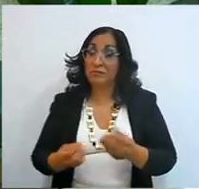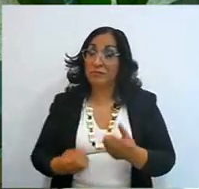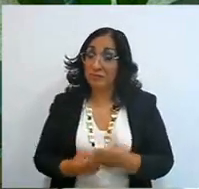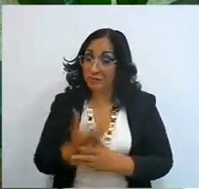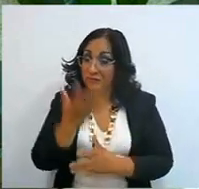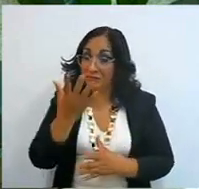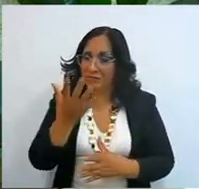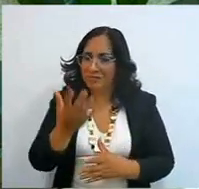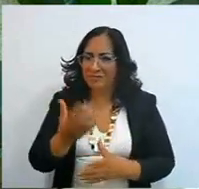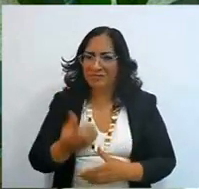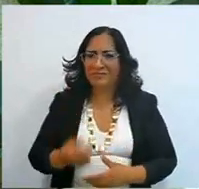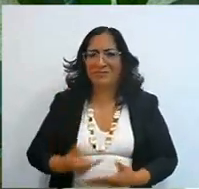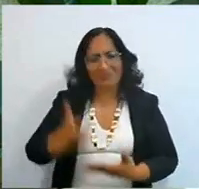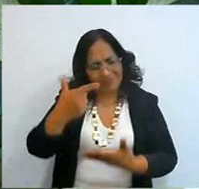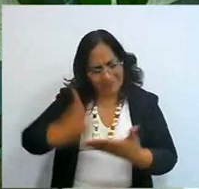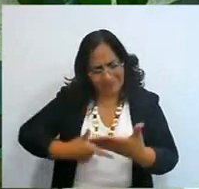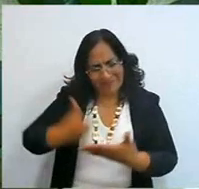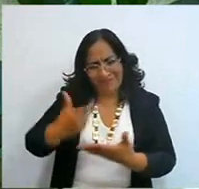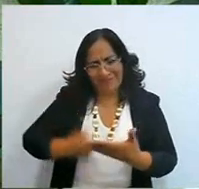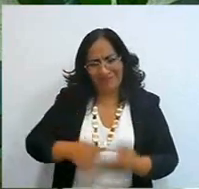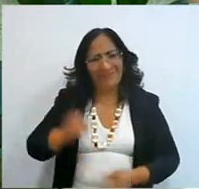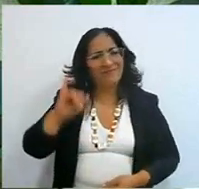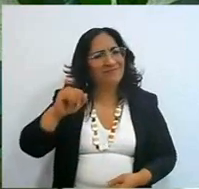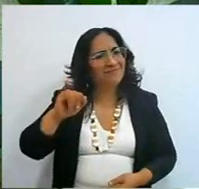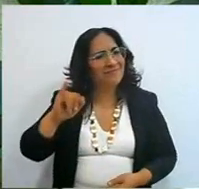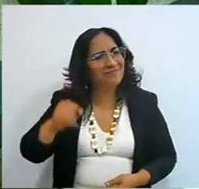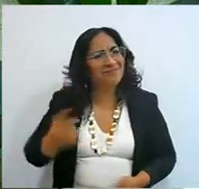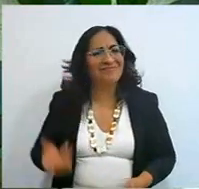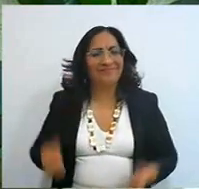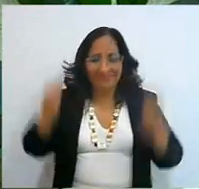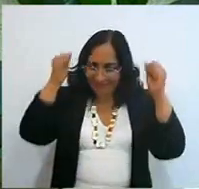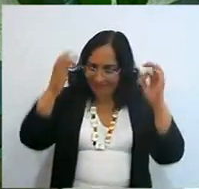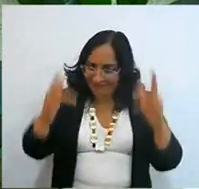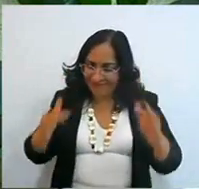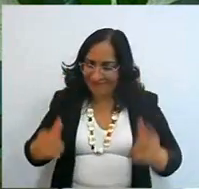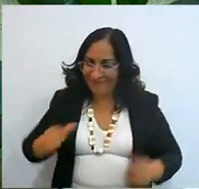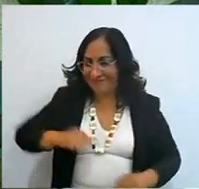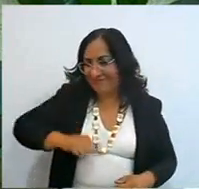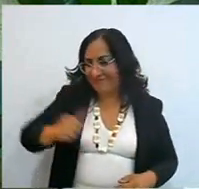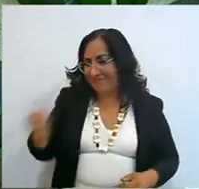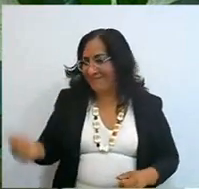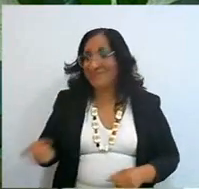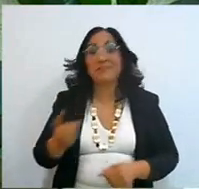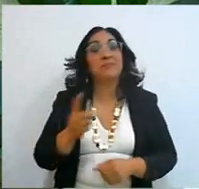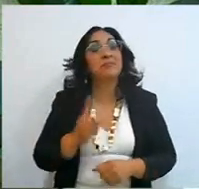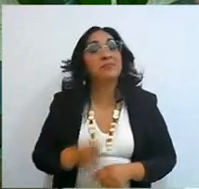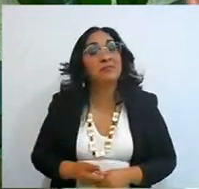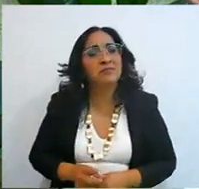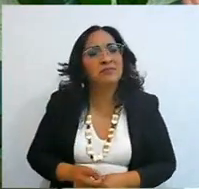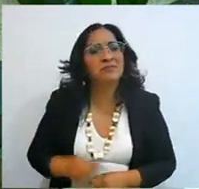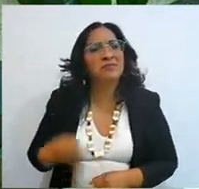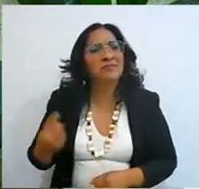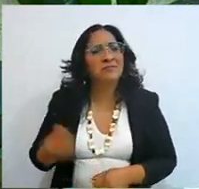listen and the blessing that Lalo said the other day, no man I investigated it, it's like a homework,